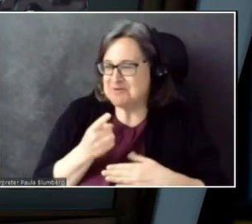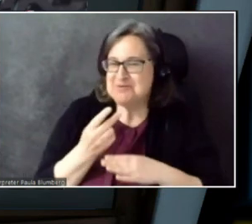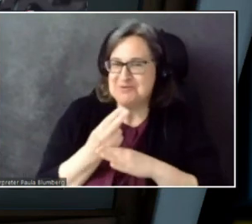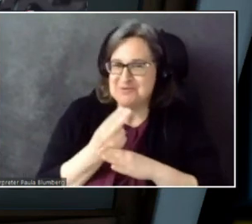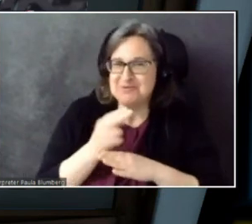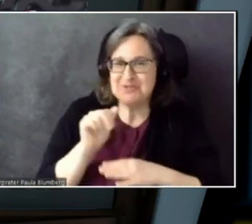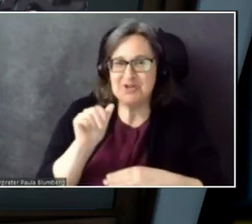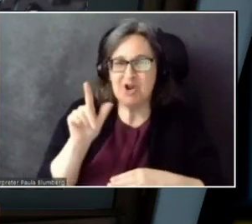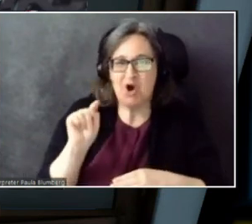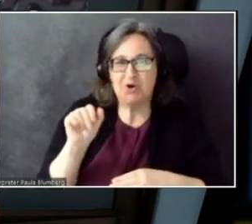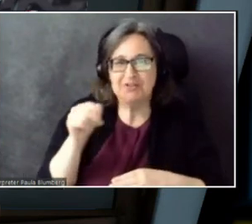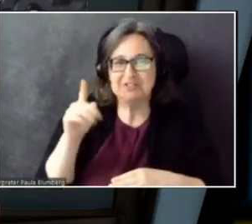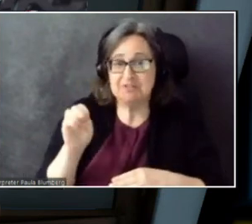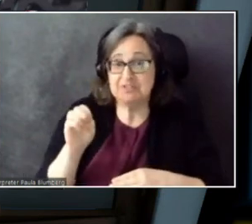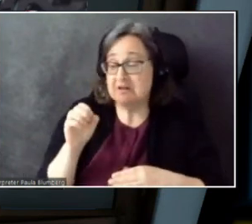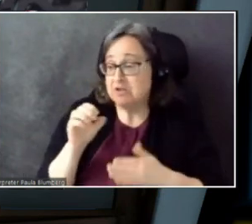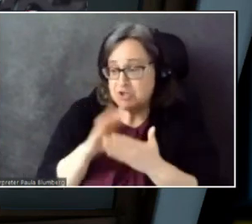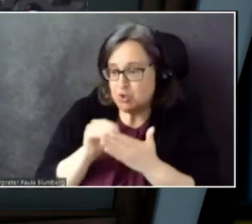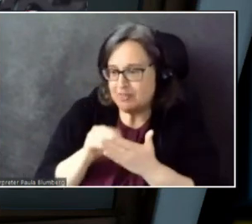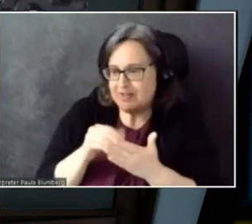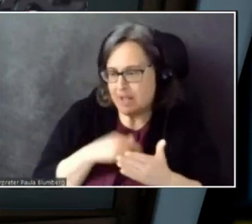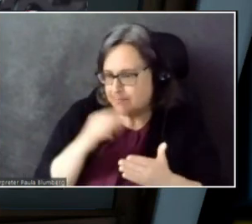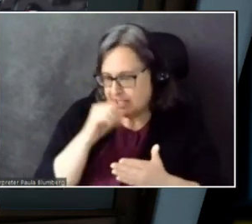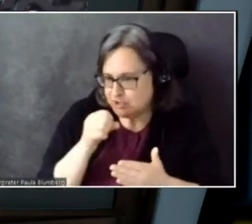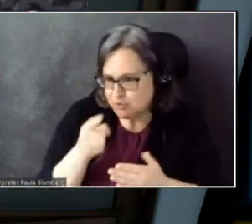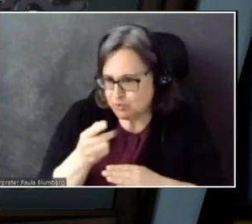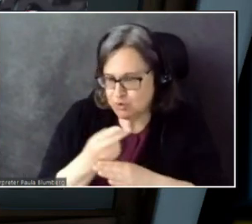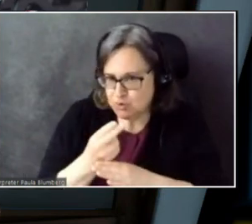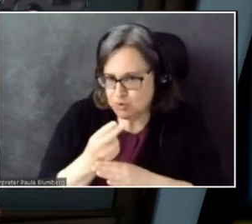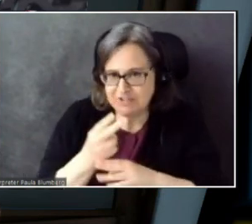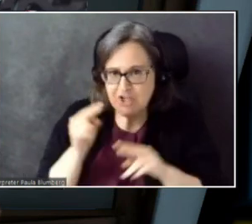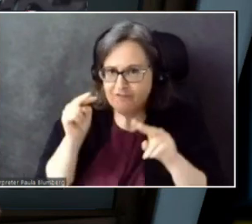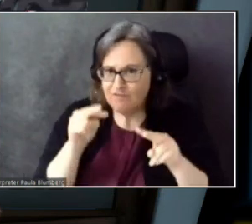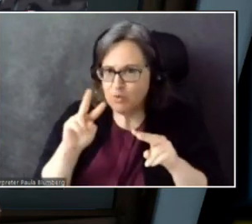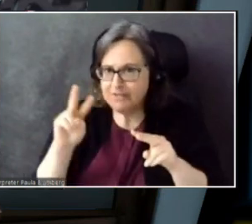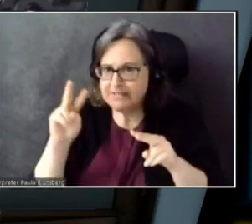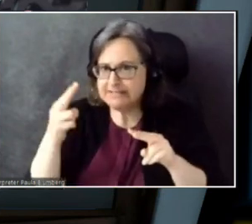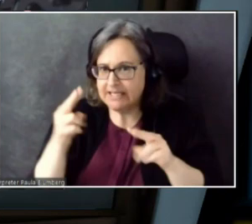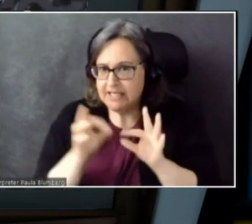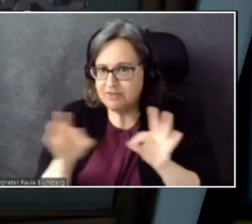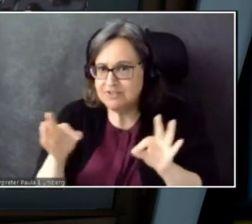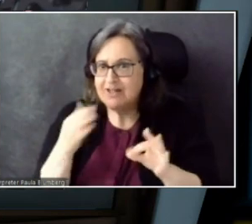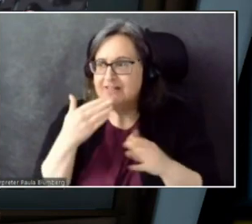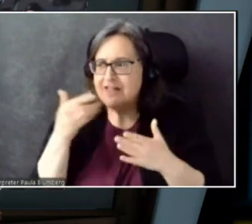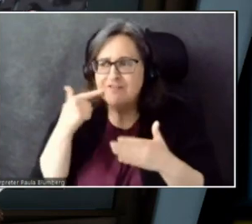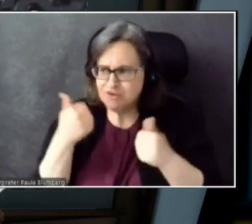I'm guessing you're probably using that "view in a second language" feature. Thanks for trying it out, and thanks for the feedback.